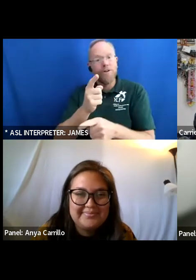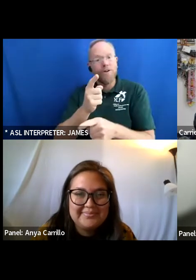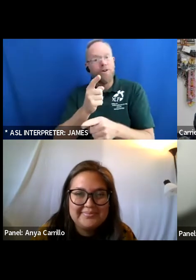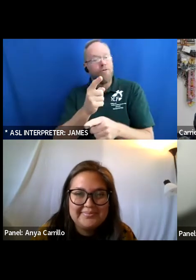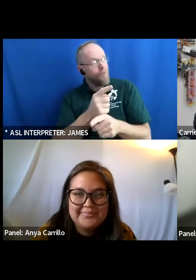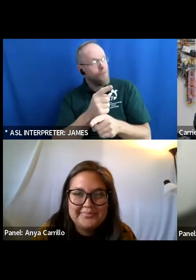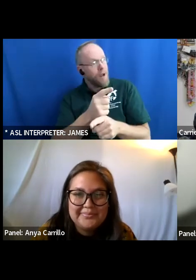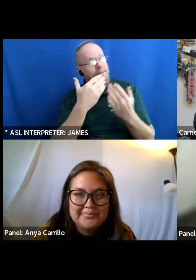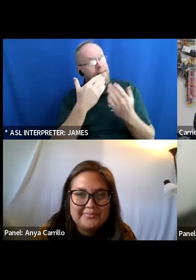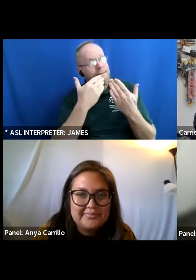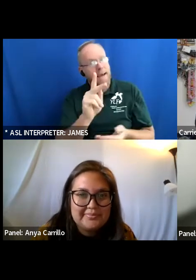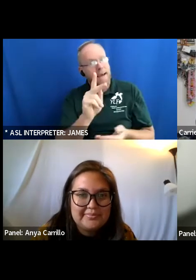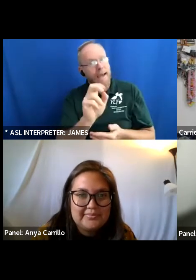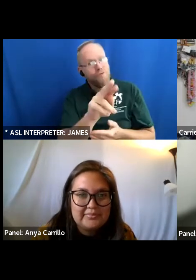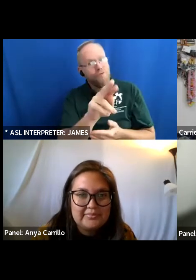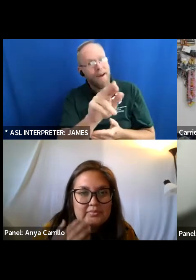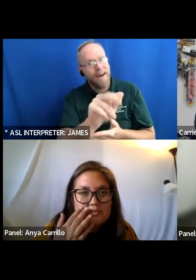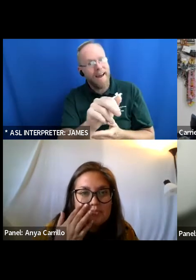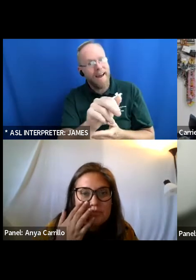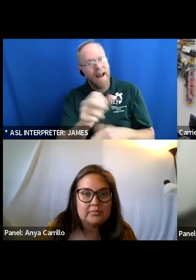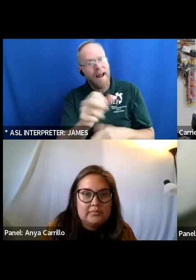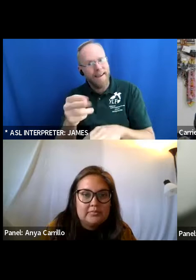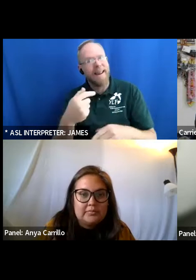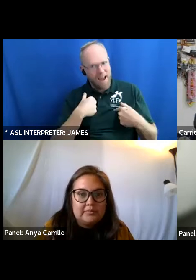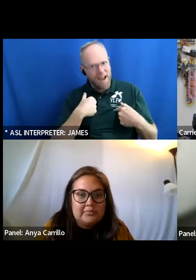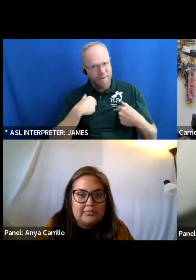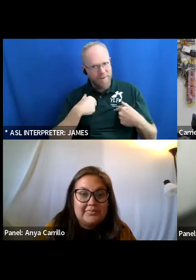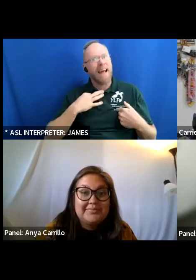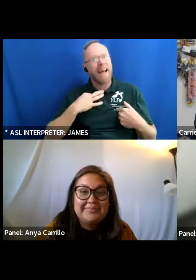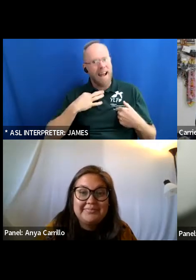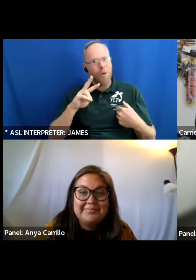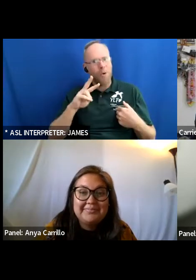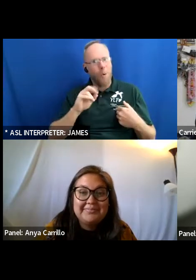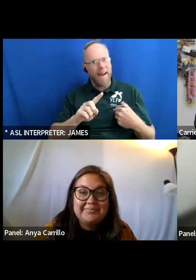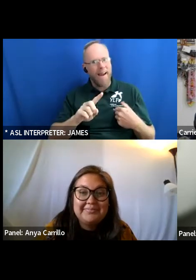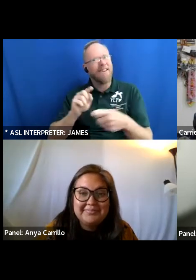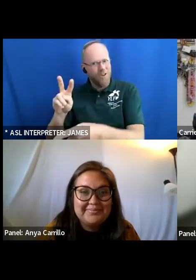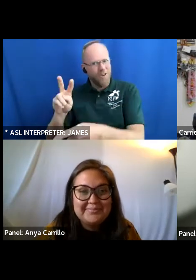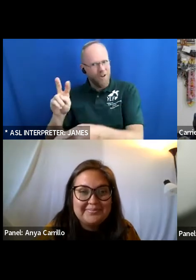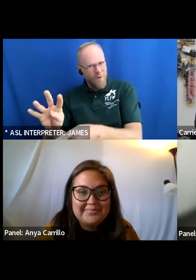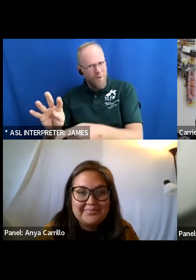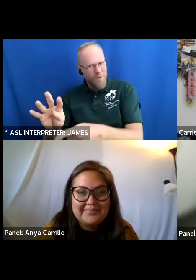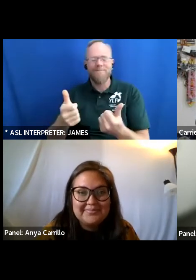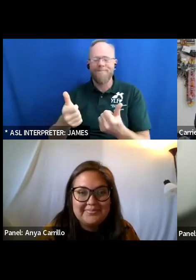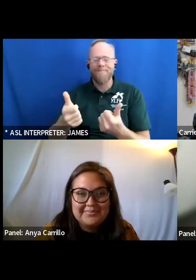i've got you beat i was delegate in 2001 so it's you're good thank you um nathan how about you